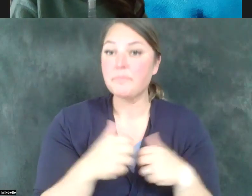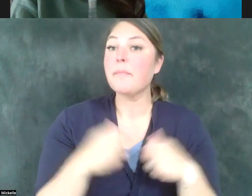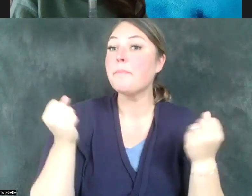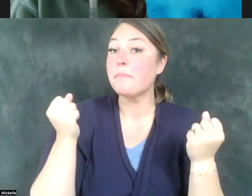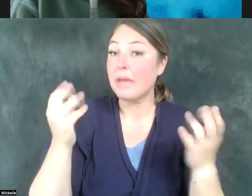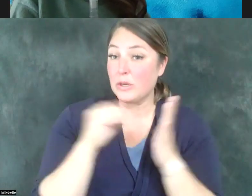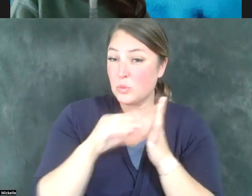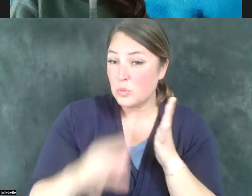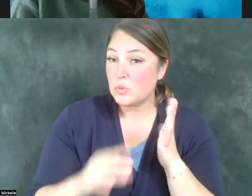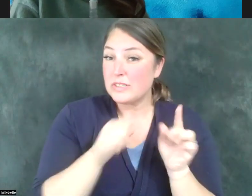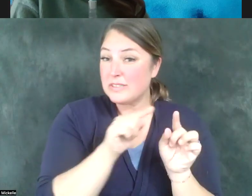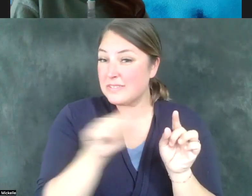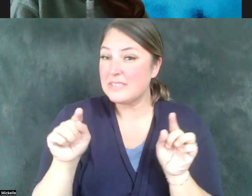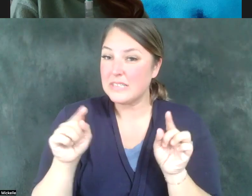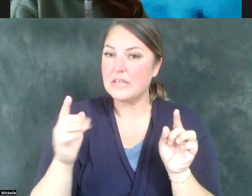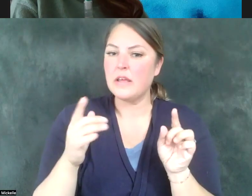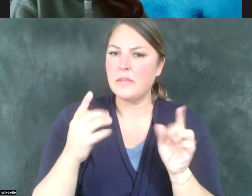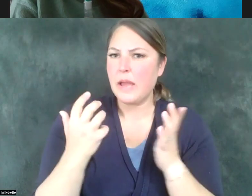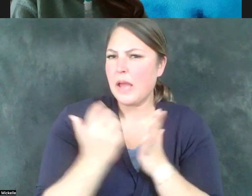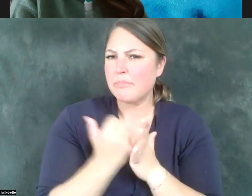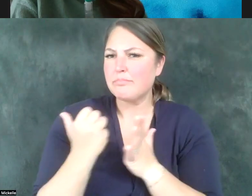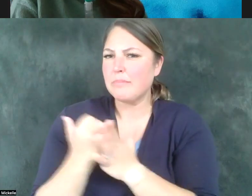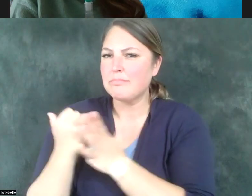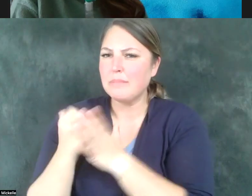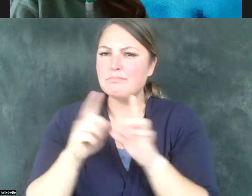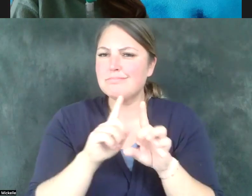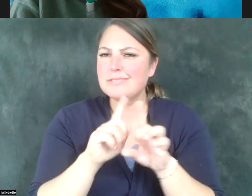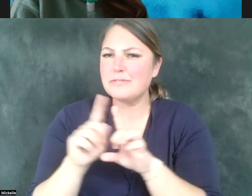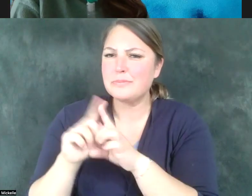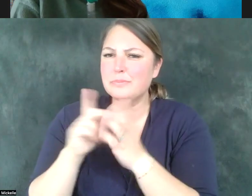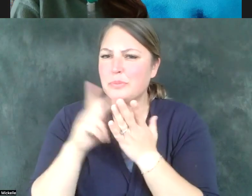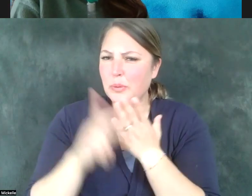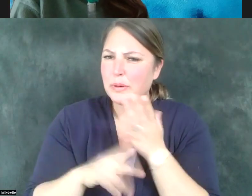advantage of programs such as career and technical education, college readiness